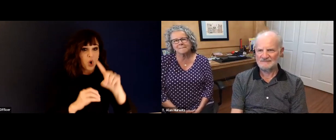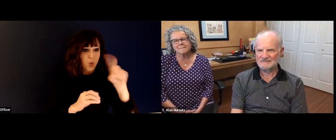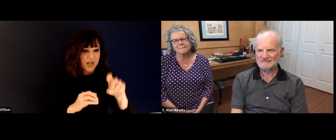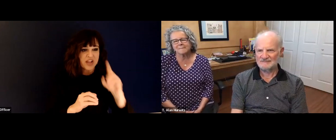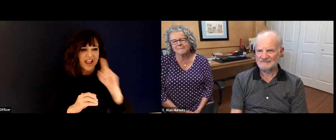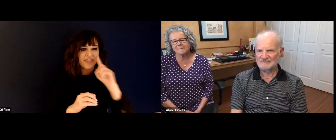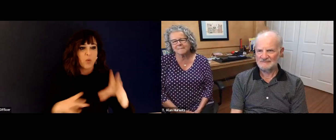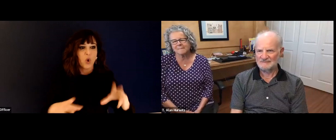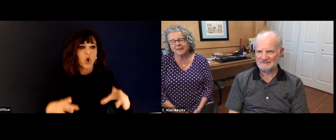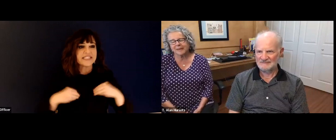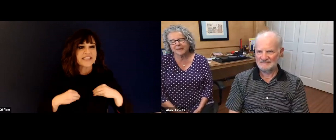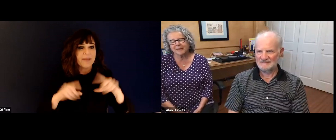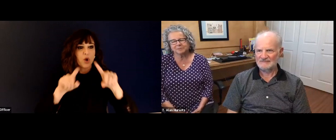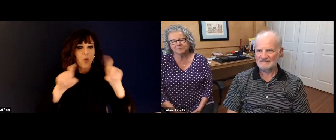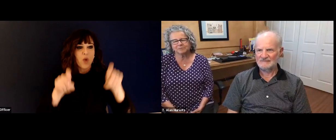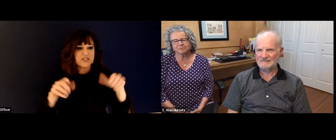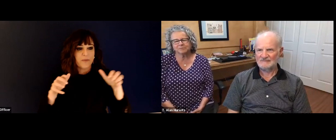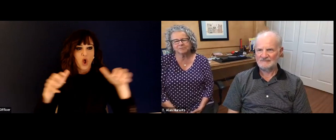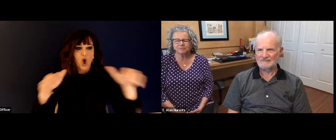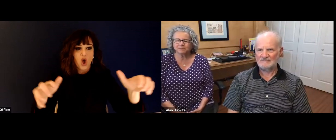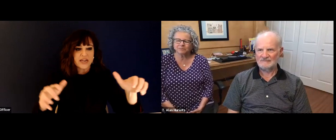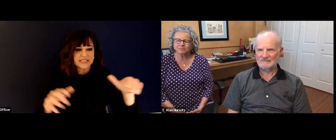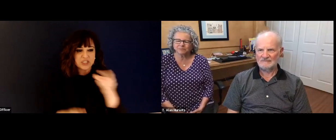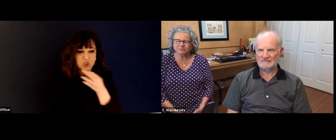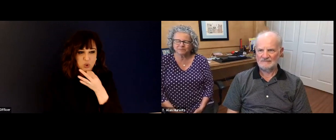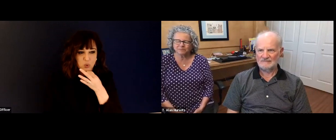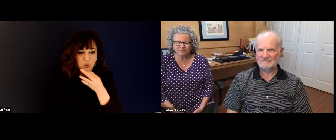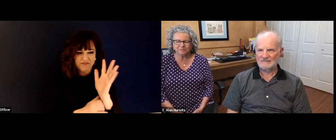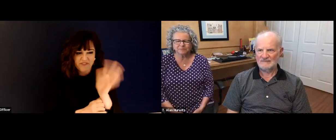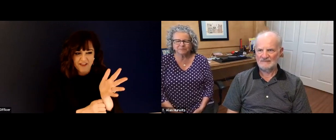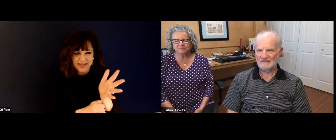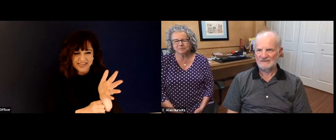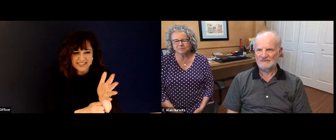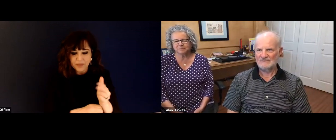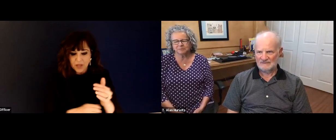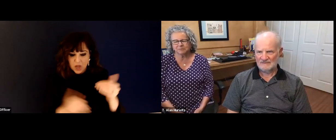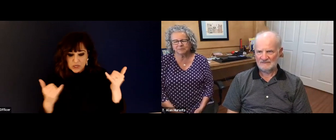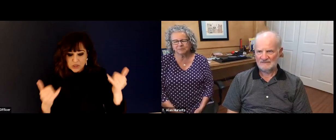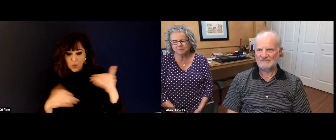well. It's wonderful and Yeah. Okay, I just want to. Okay, so